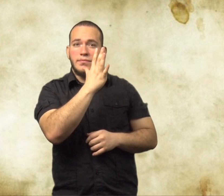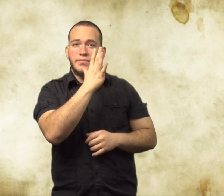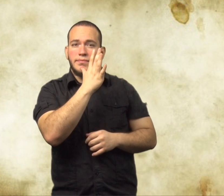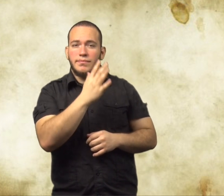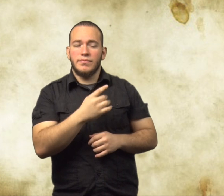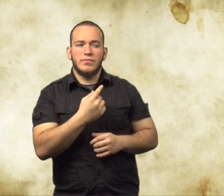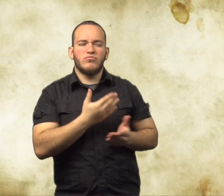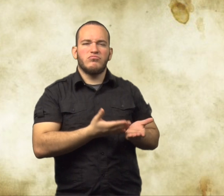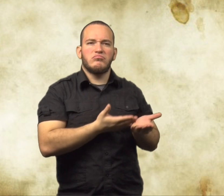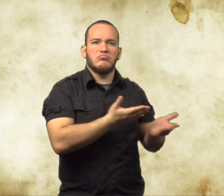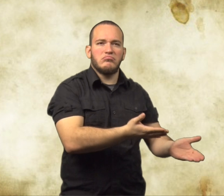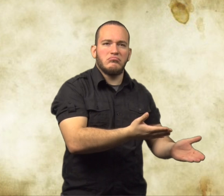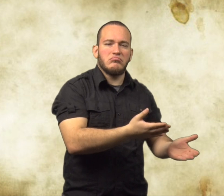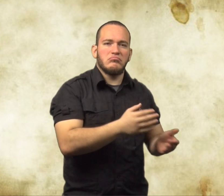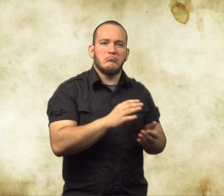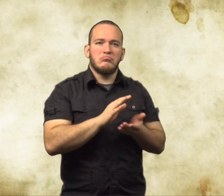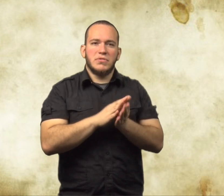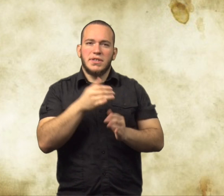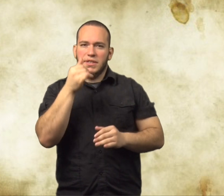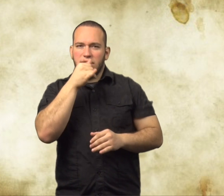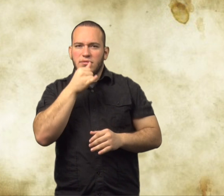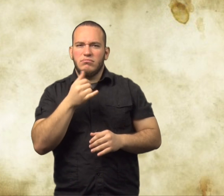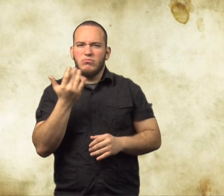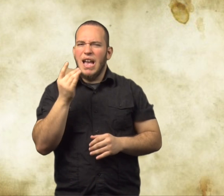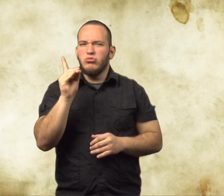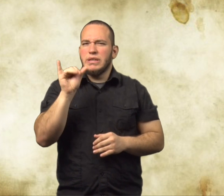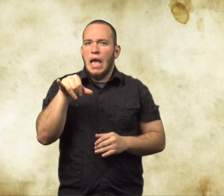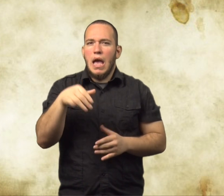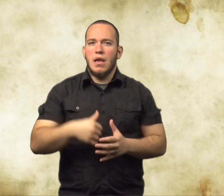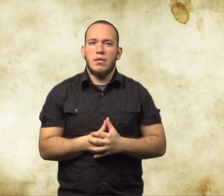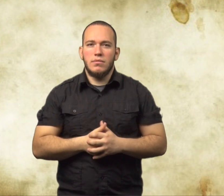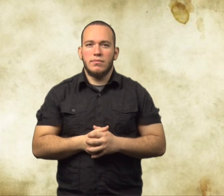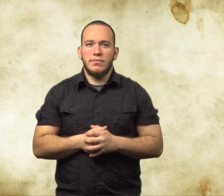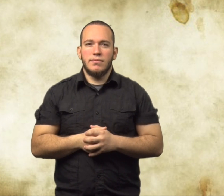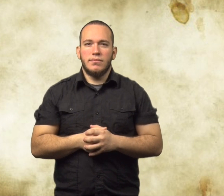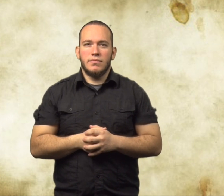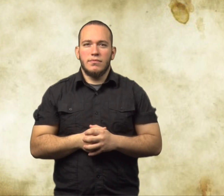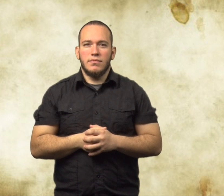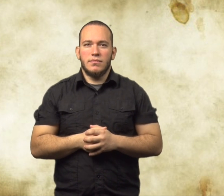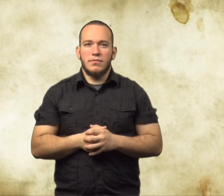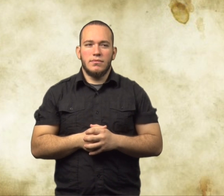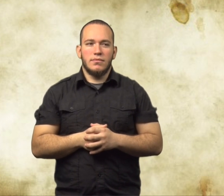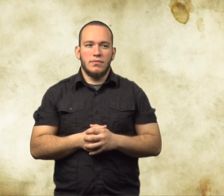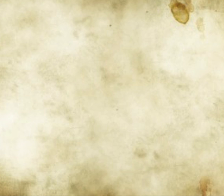Now, her mom had suggested that she do that. Why do you think that is?